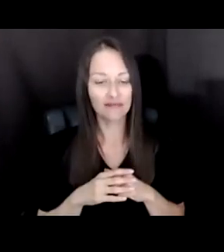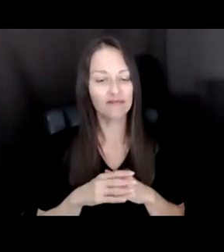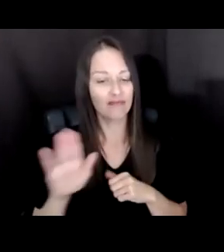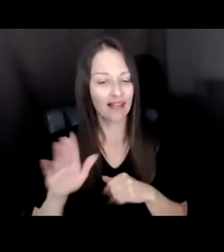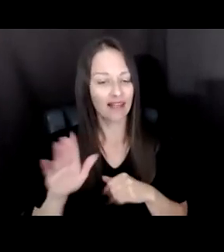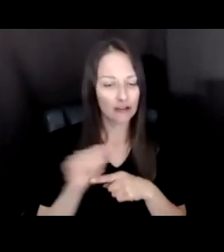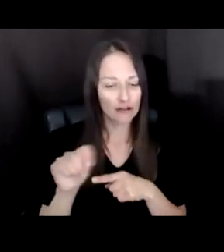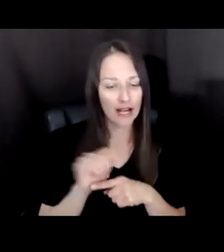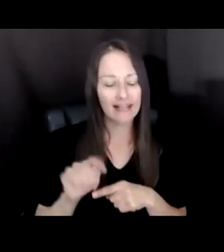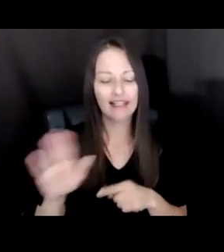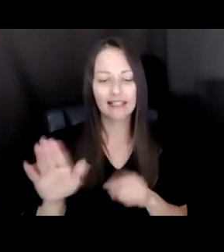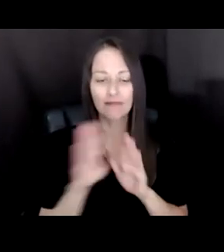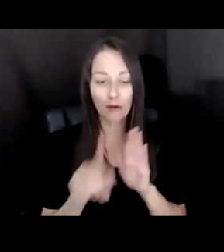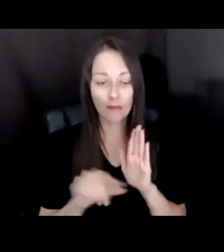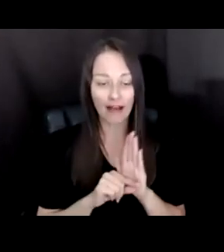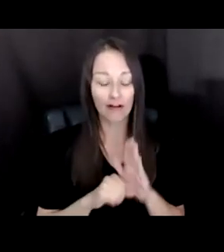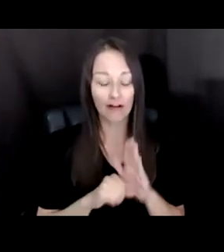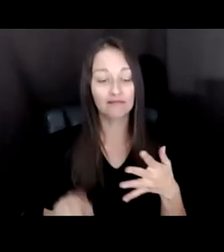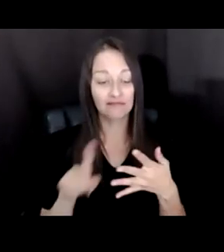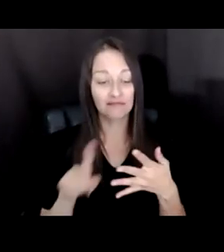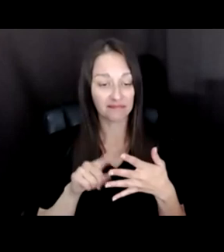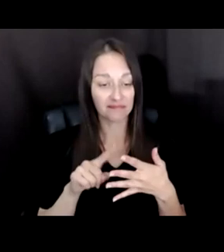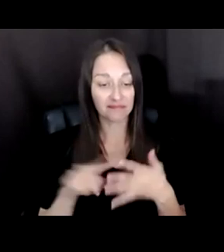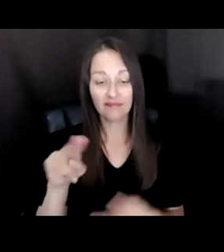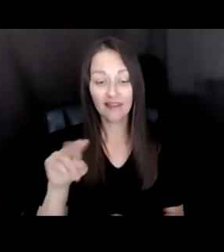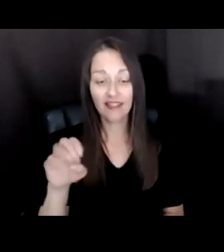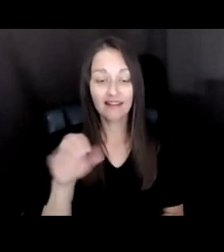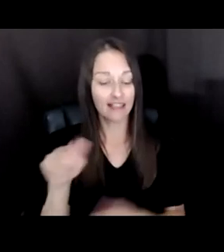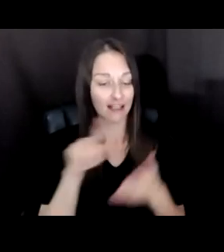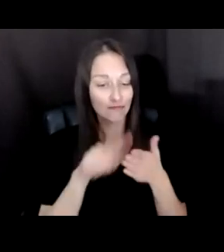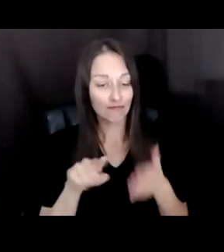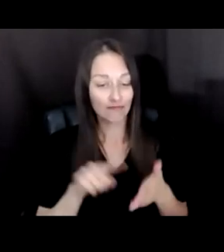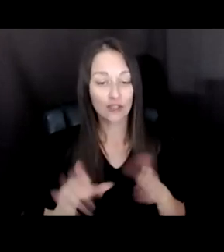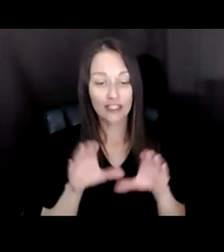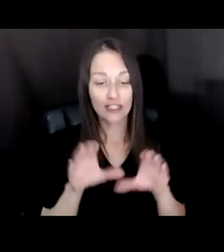TWO - THE NEA'S RESEARCH TEAM HAS DONE A LOT OF WORK AROUND CROSS-SECTORAL PARTNERSHIPS IN THE